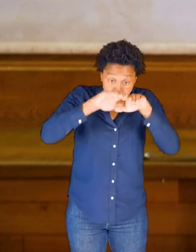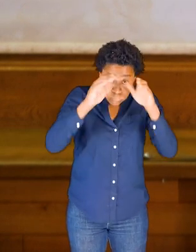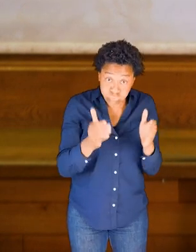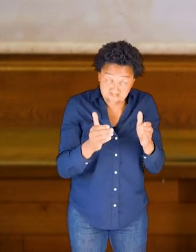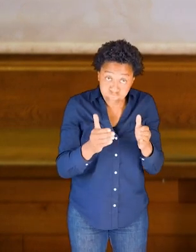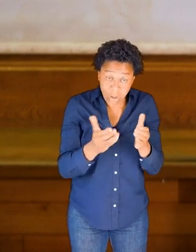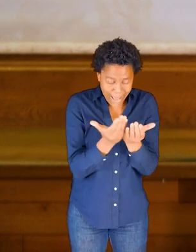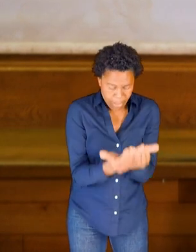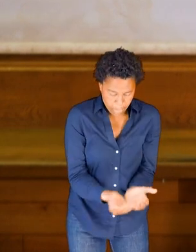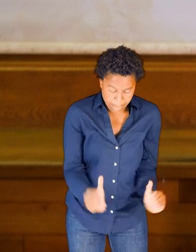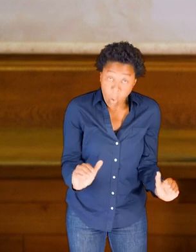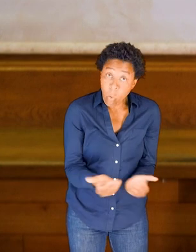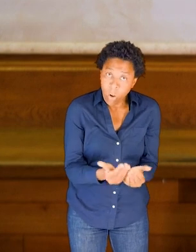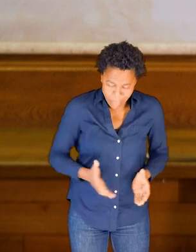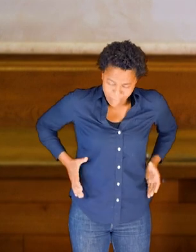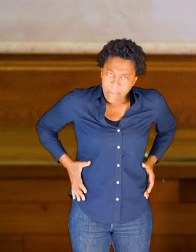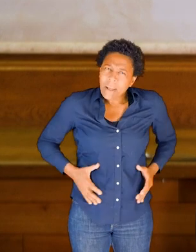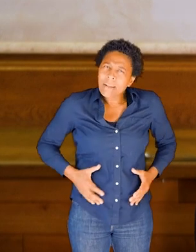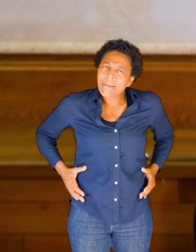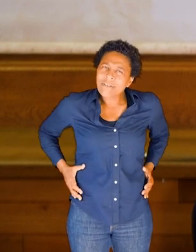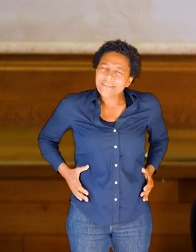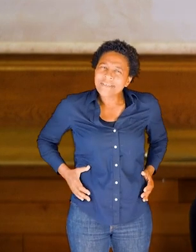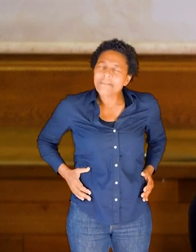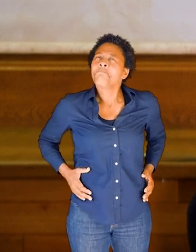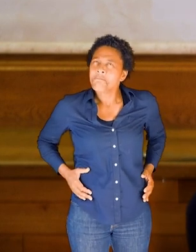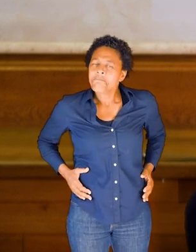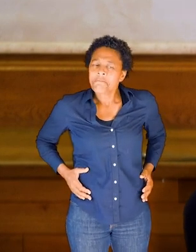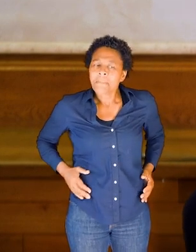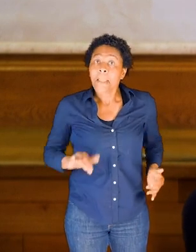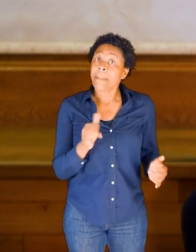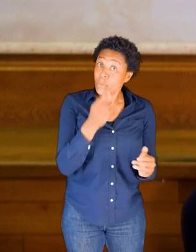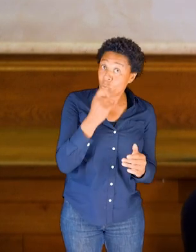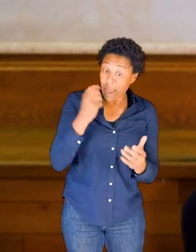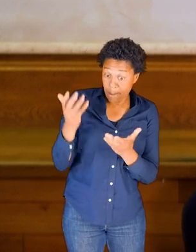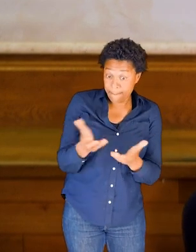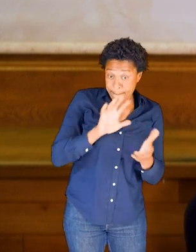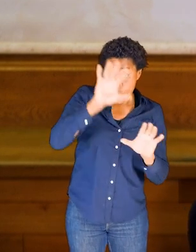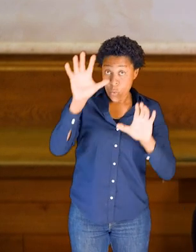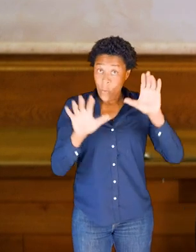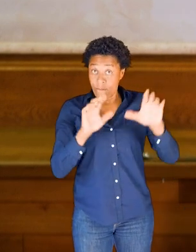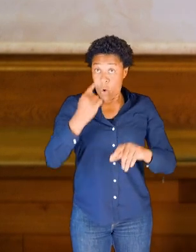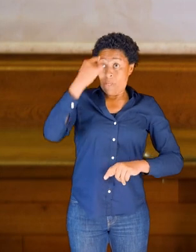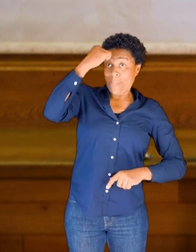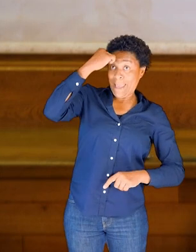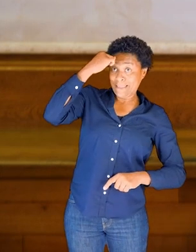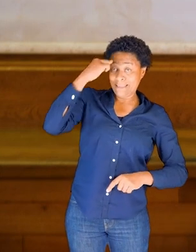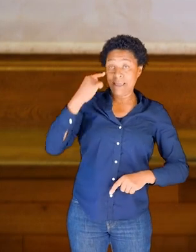And perhaps you can start to move both at the same time.